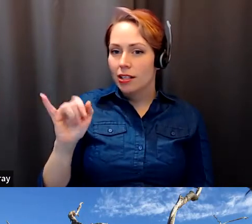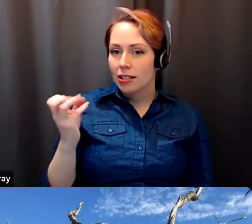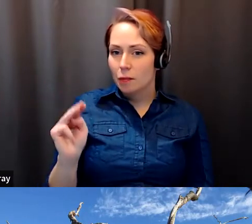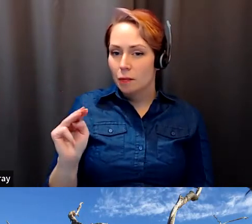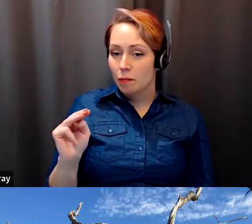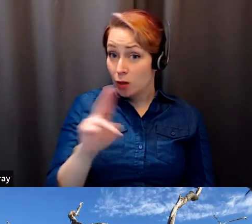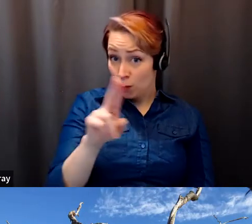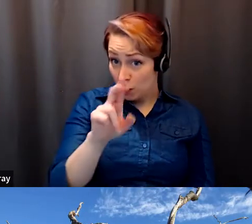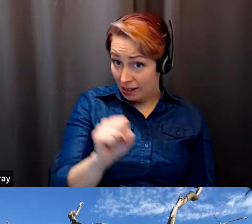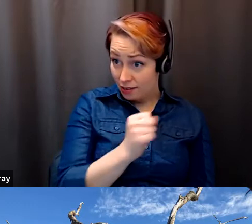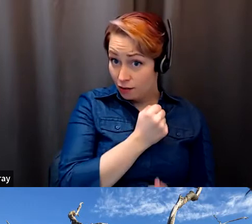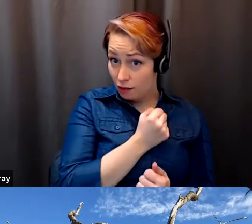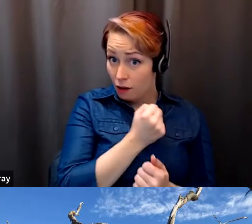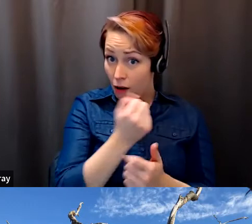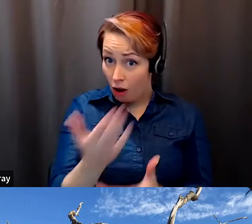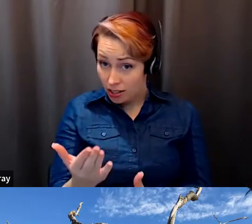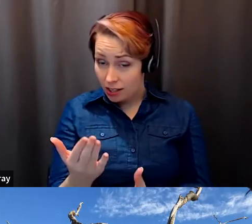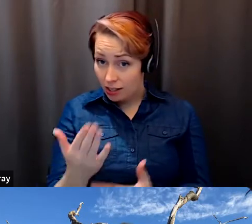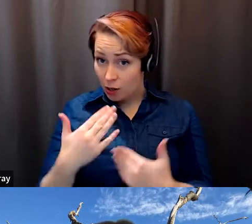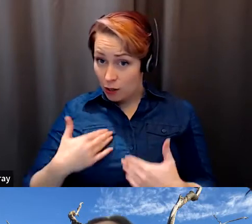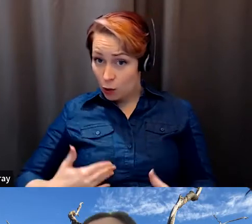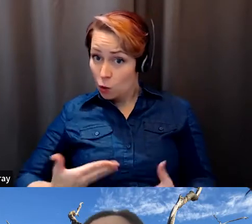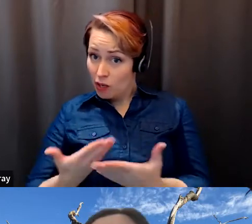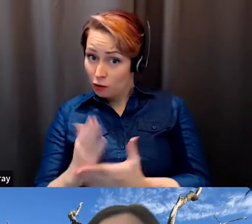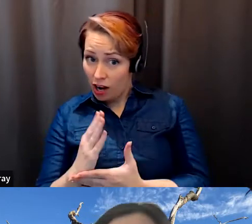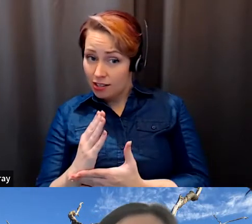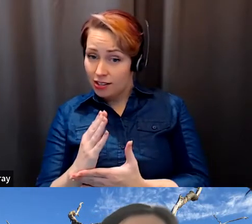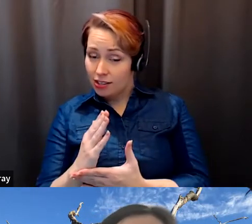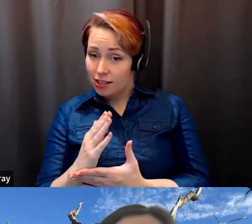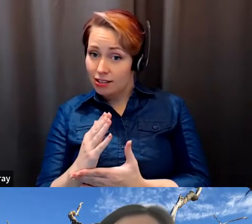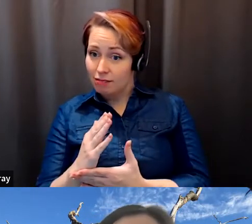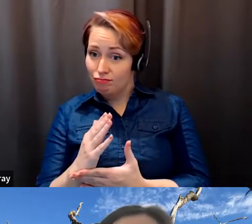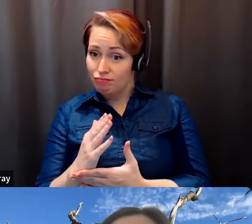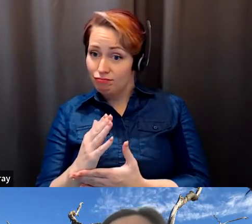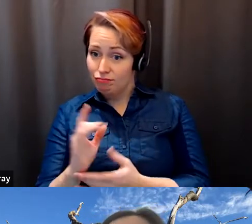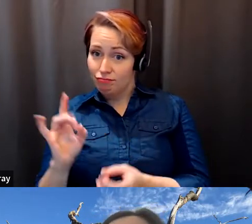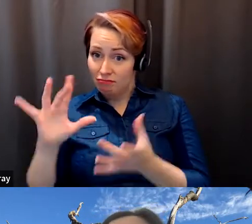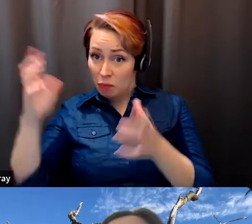Paul Gellert: causing the human rights abuses or how do you view this this problem.